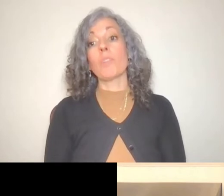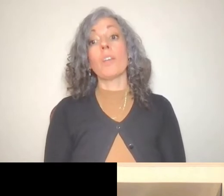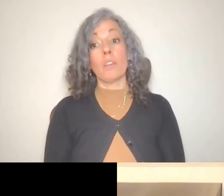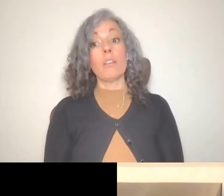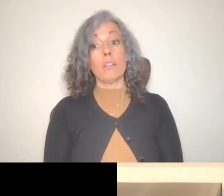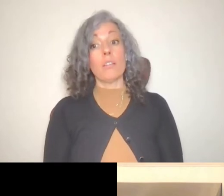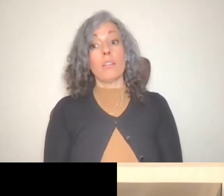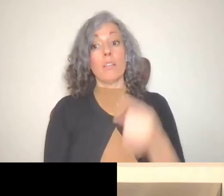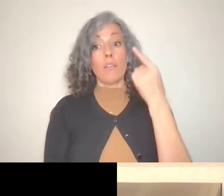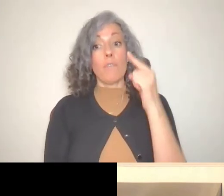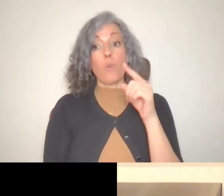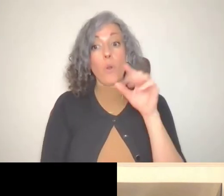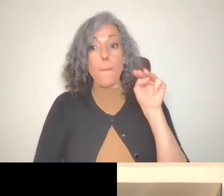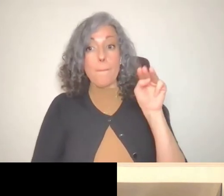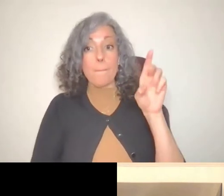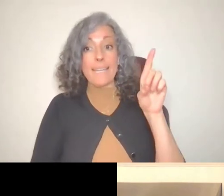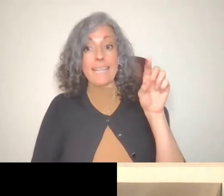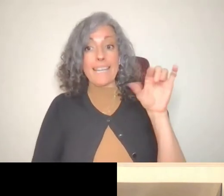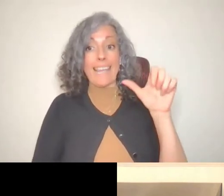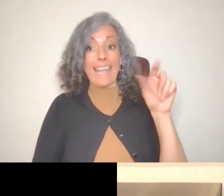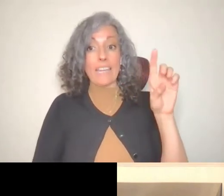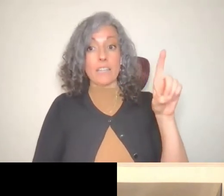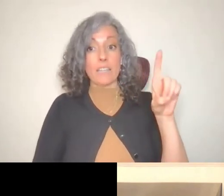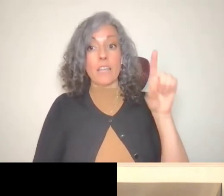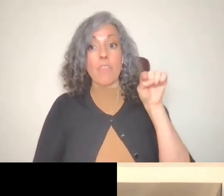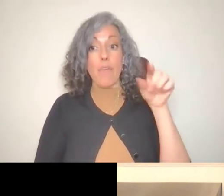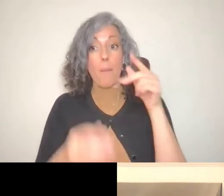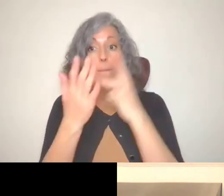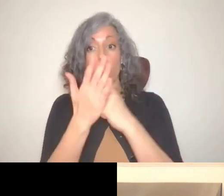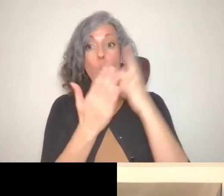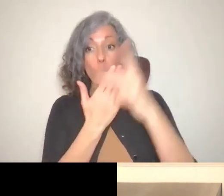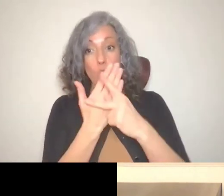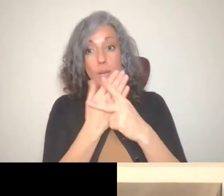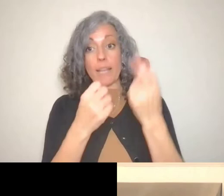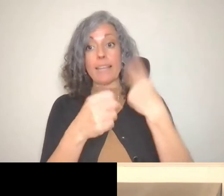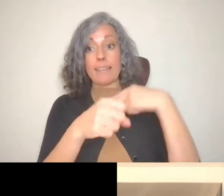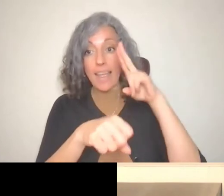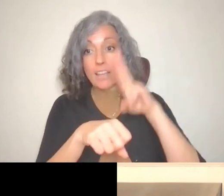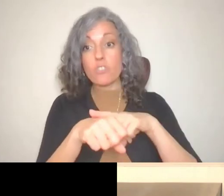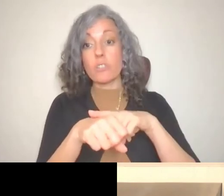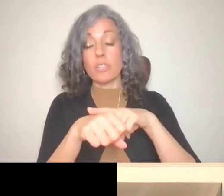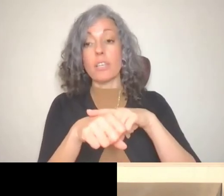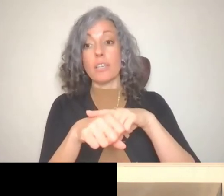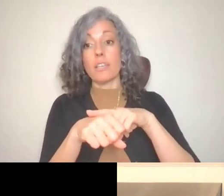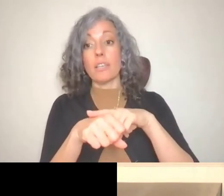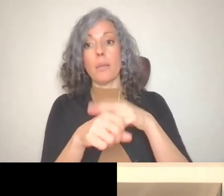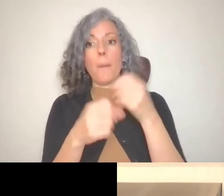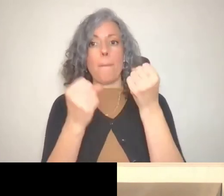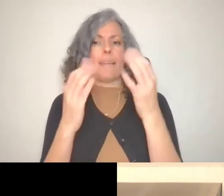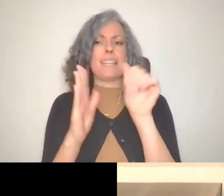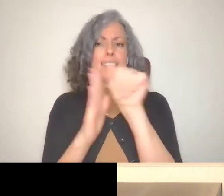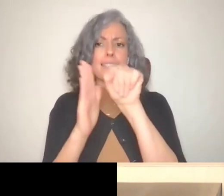Medicaid the program and nationally in my State. Medicaid had a $2,000